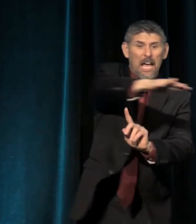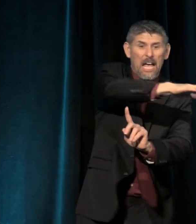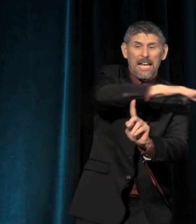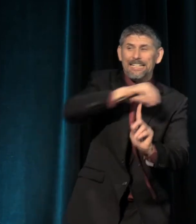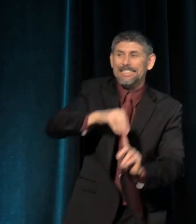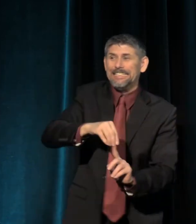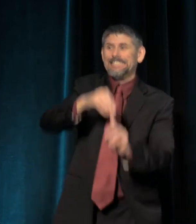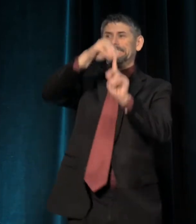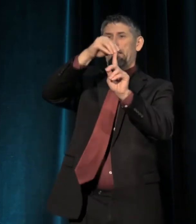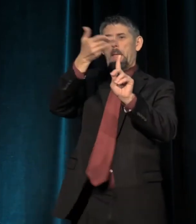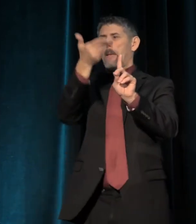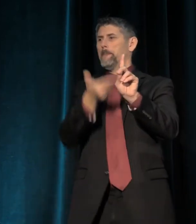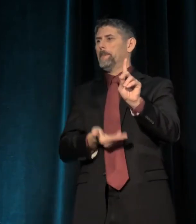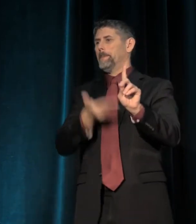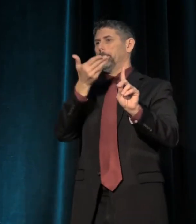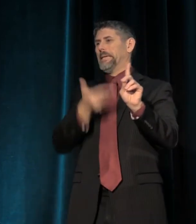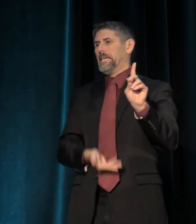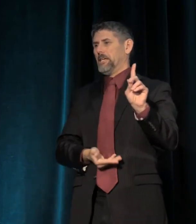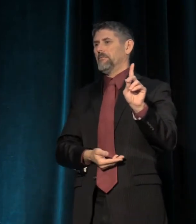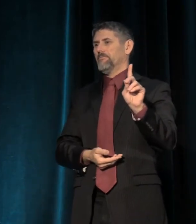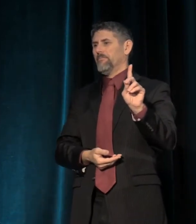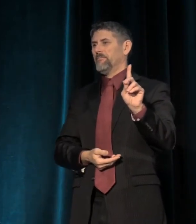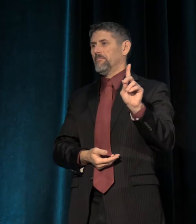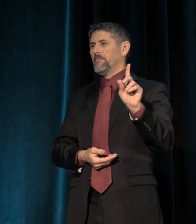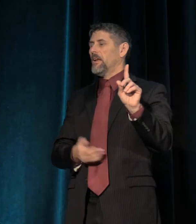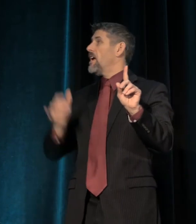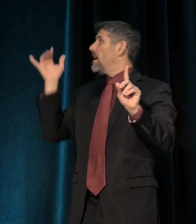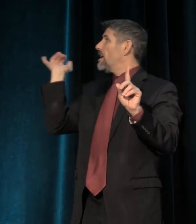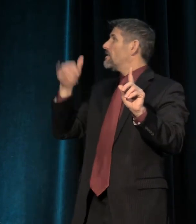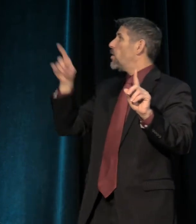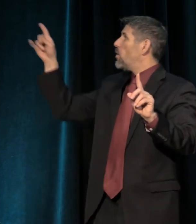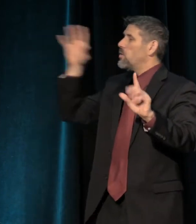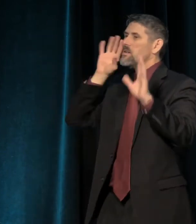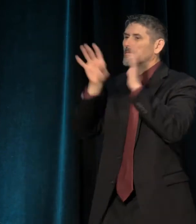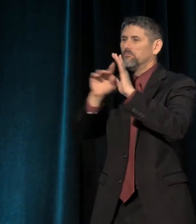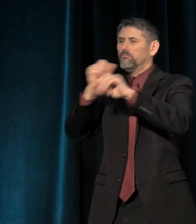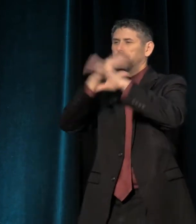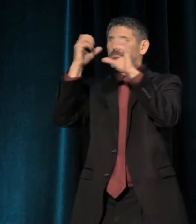And so the kinds of images that preceded Trayvon Martin and Michael Brown,